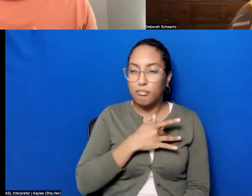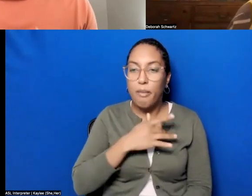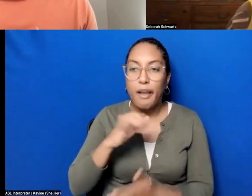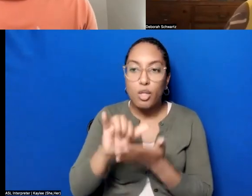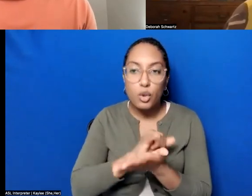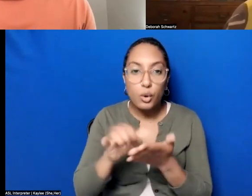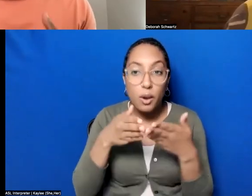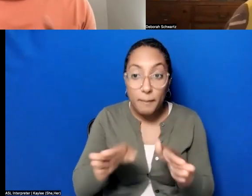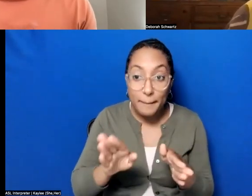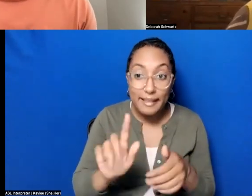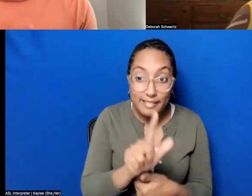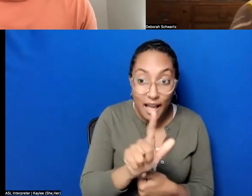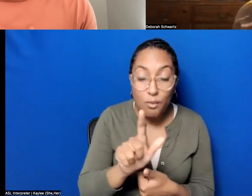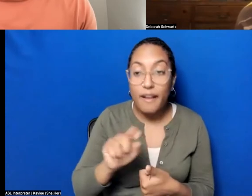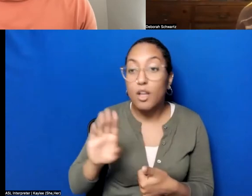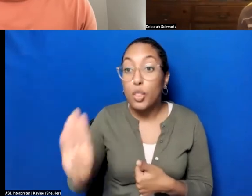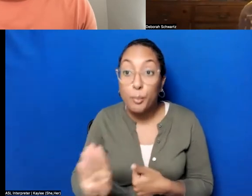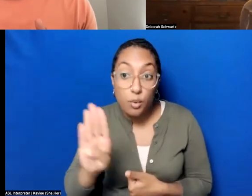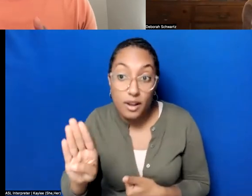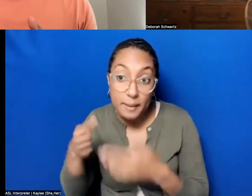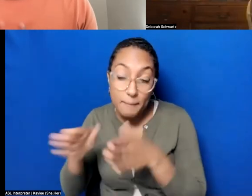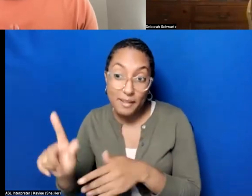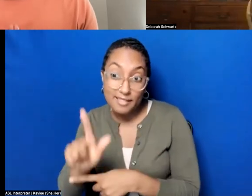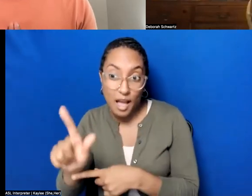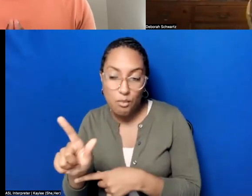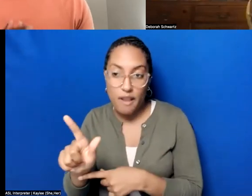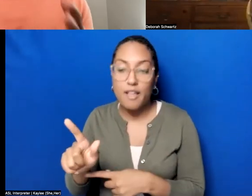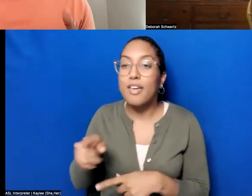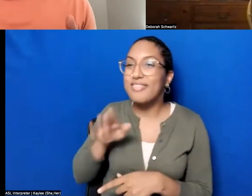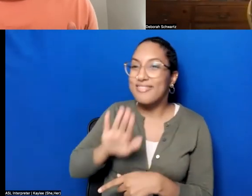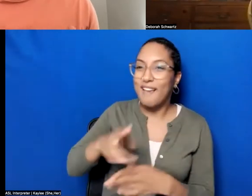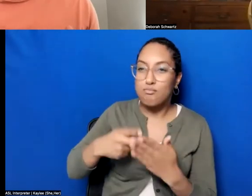Public Library with the Neighborhood Stories project, because that- and I think Queens has,